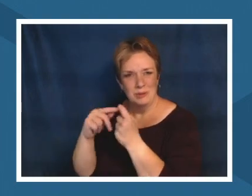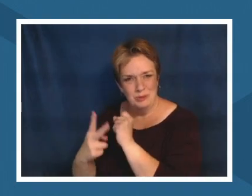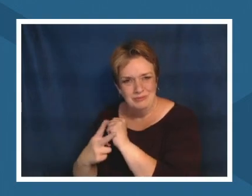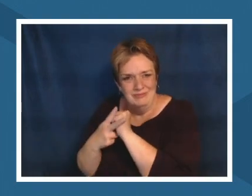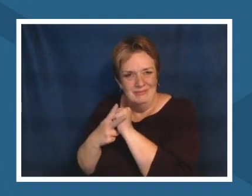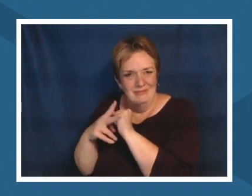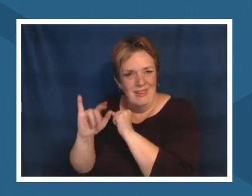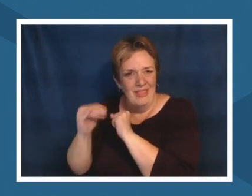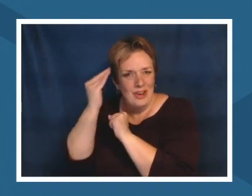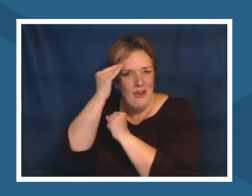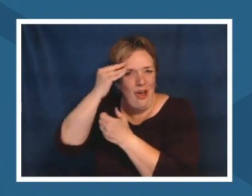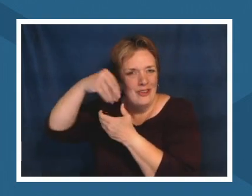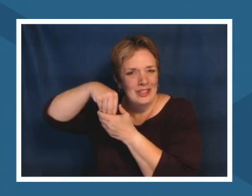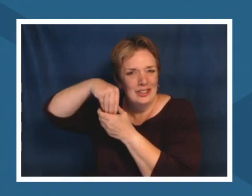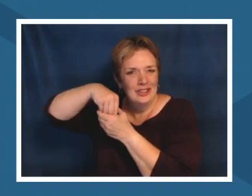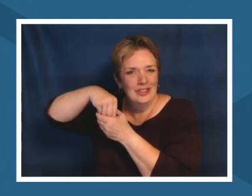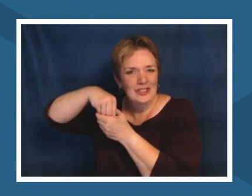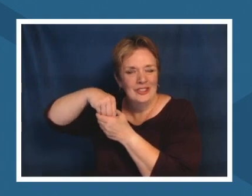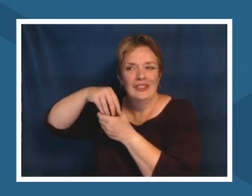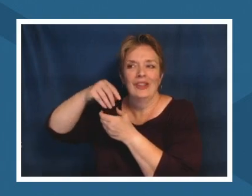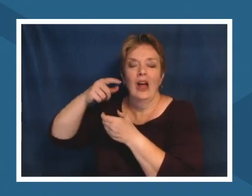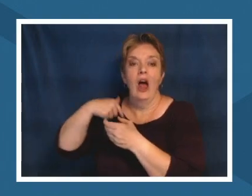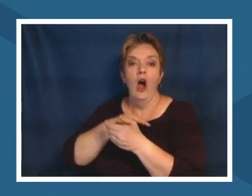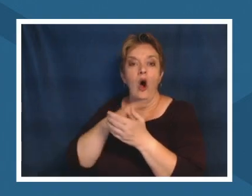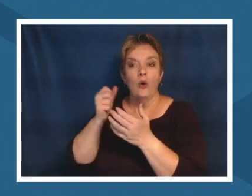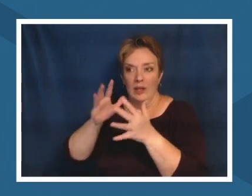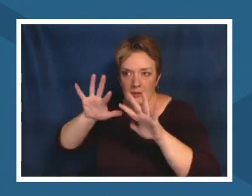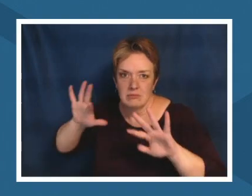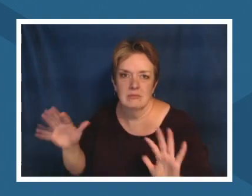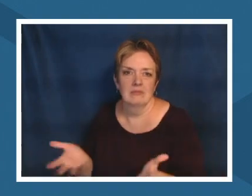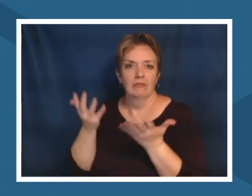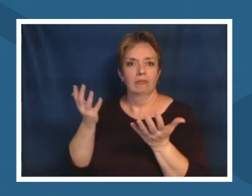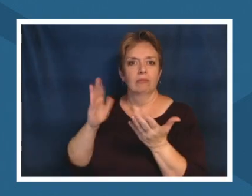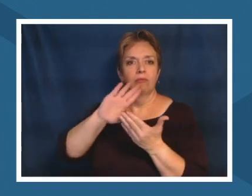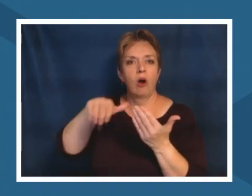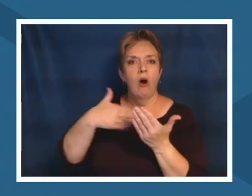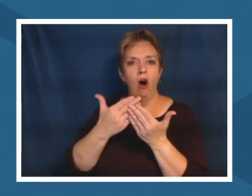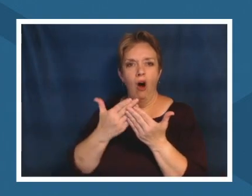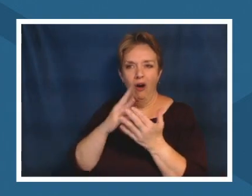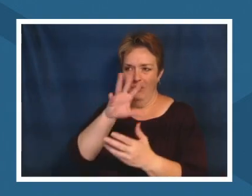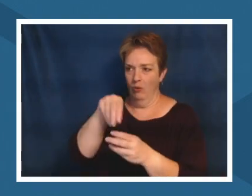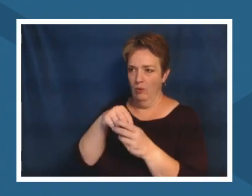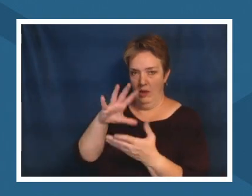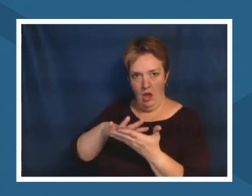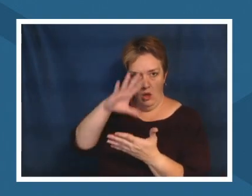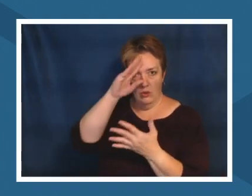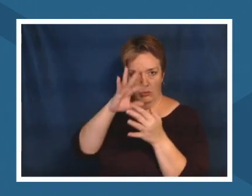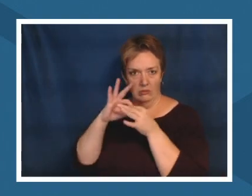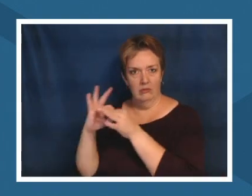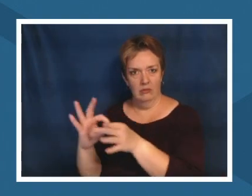because every single person within that community within that learning space has